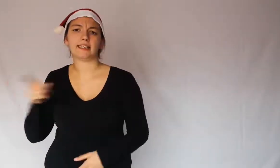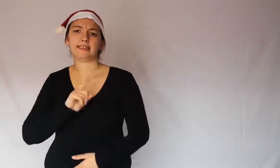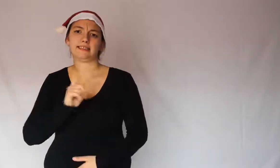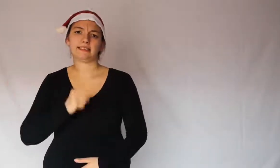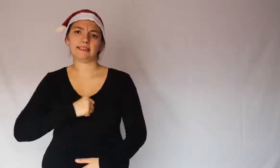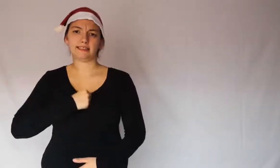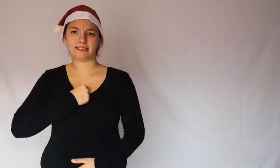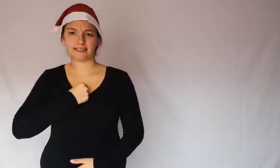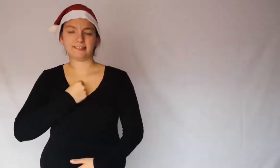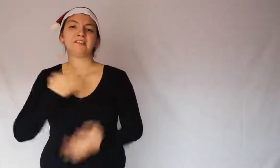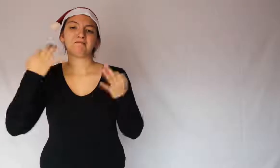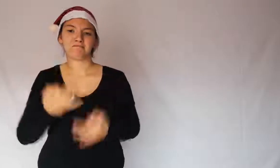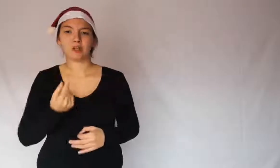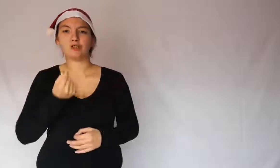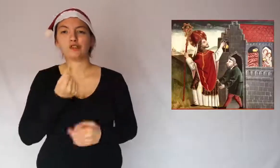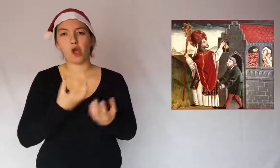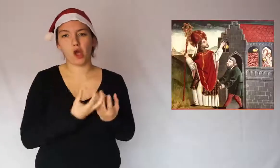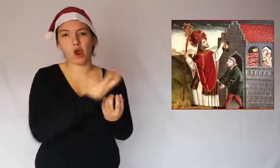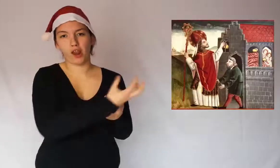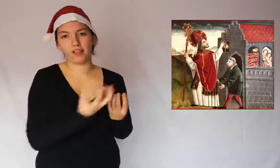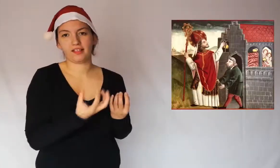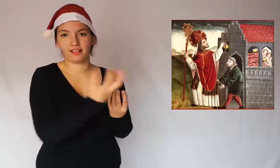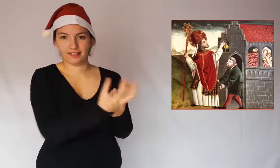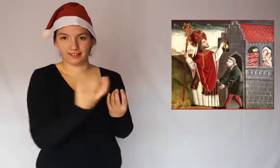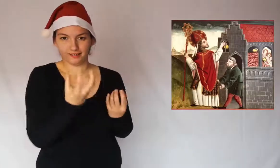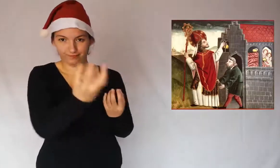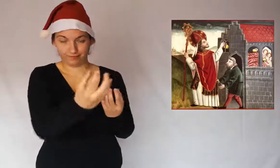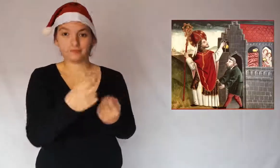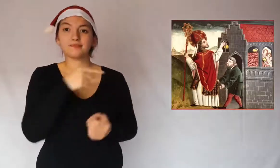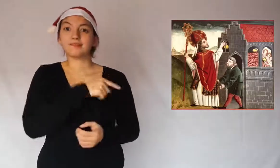and this made him pity so he decided to give them money,